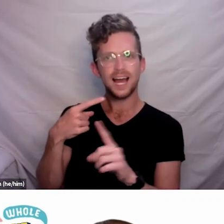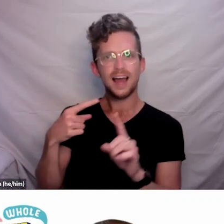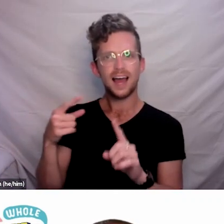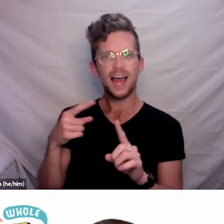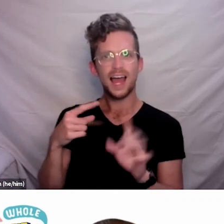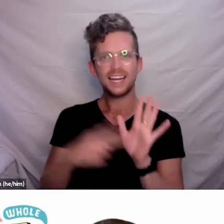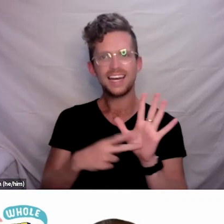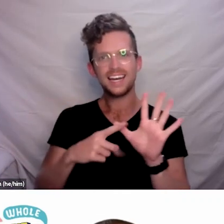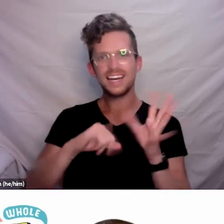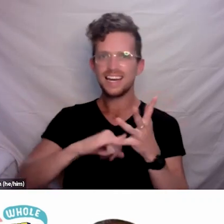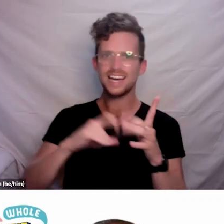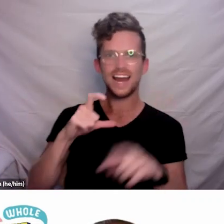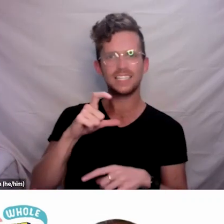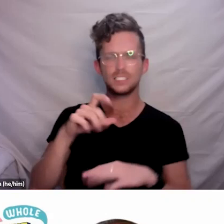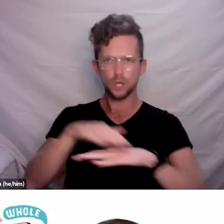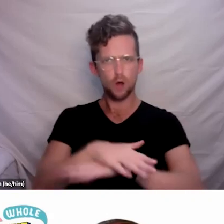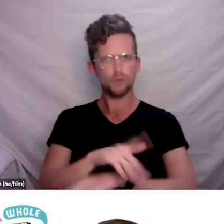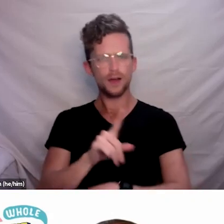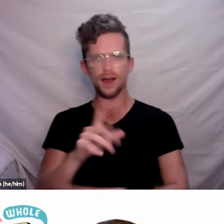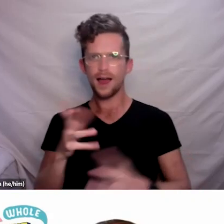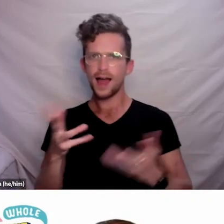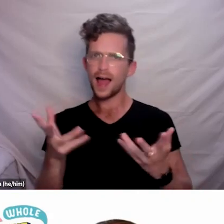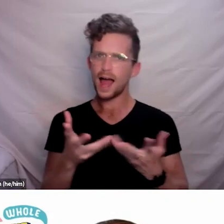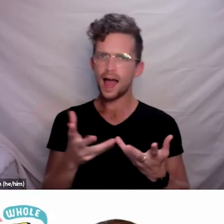and about addressing social isolation as well,